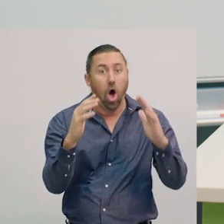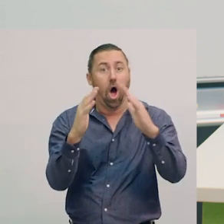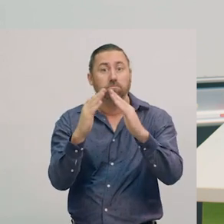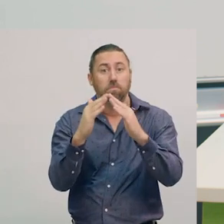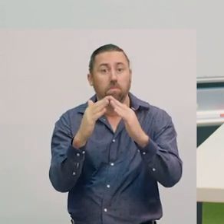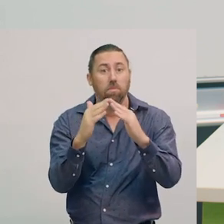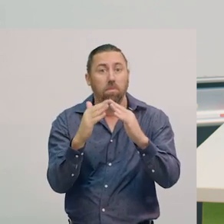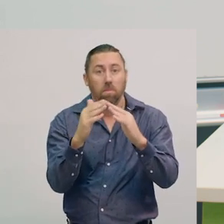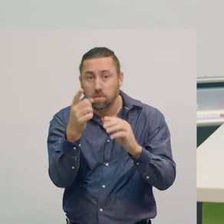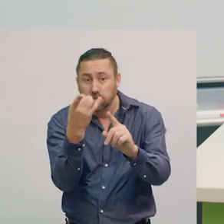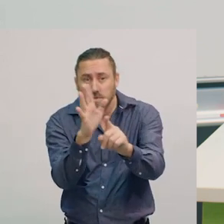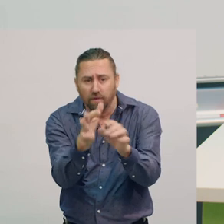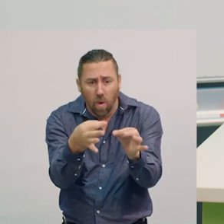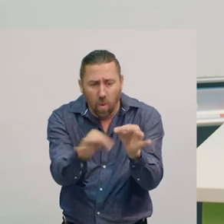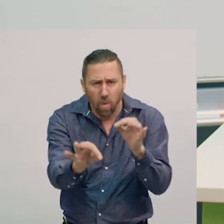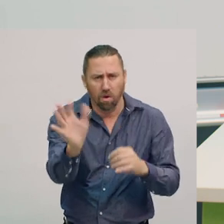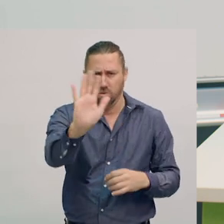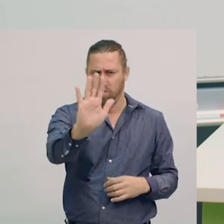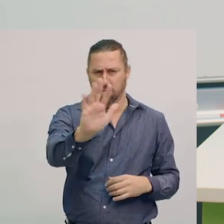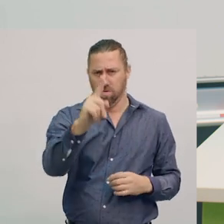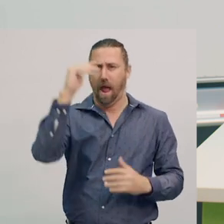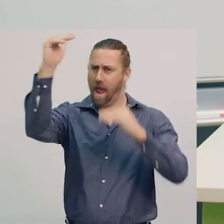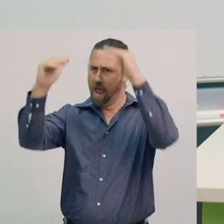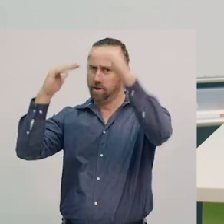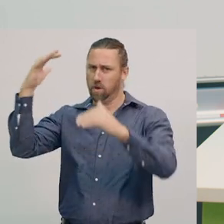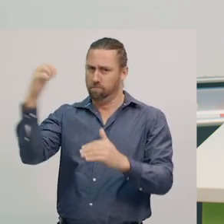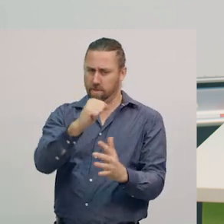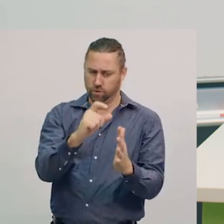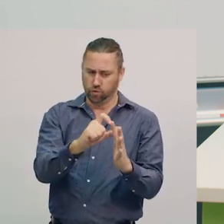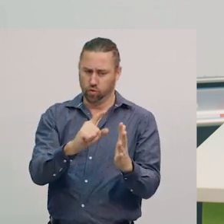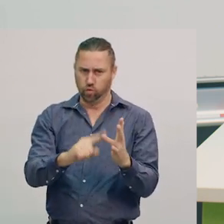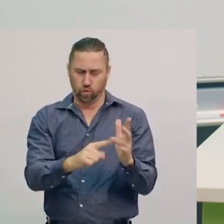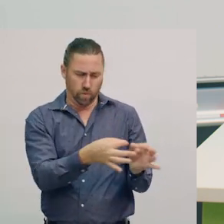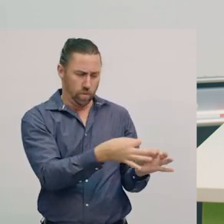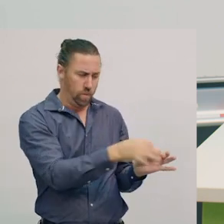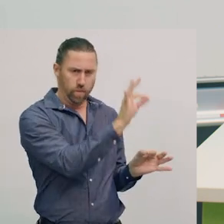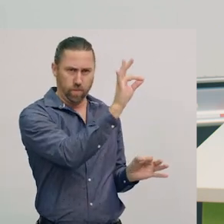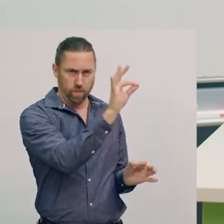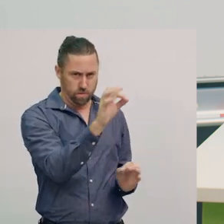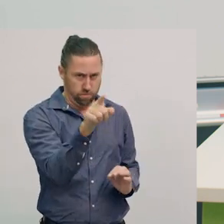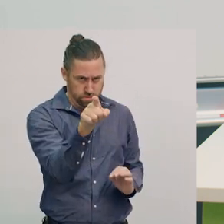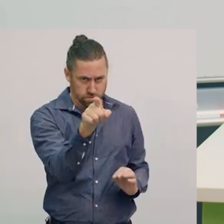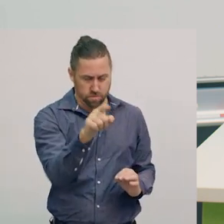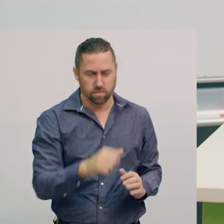Only the adults should use them because they can burn your skin or cause bigger fires.